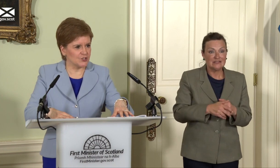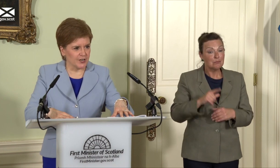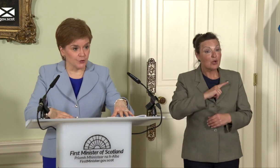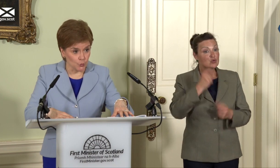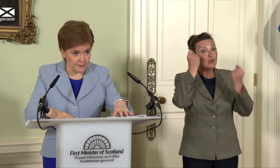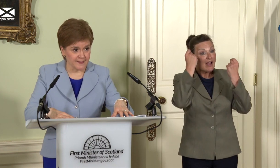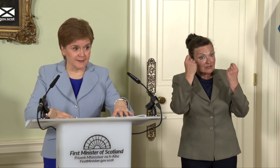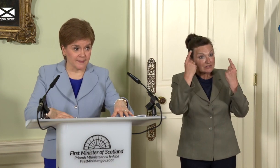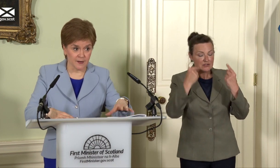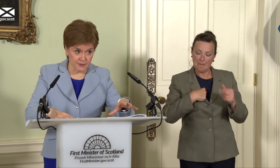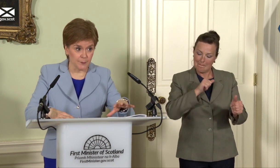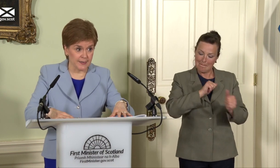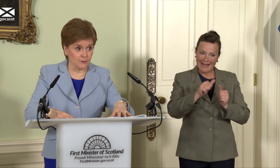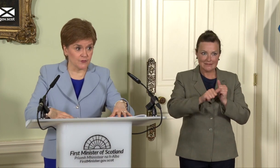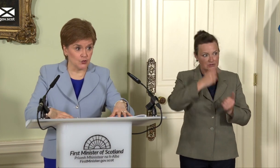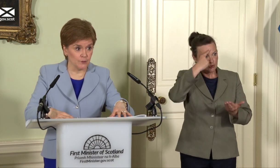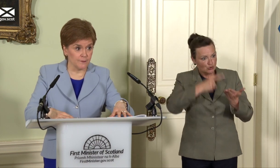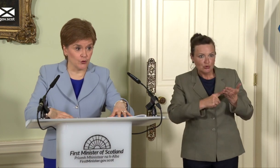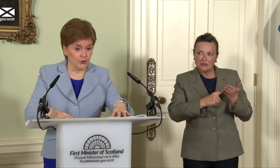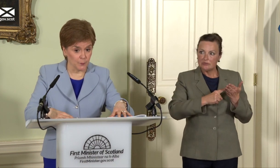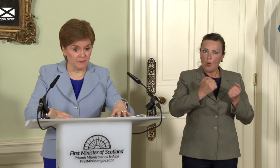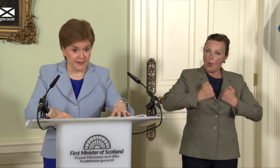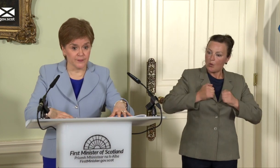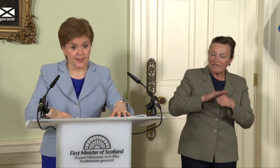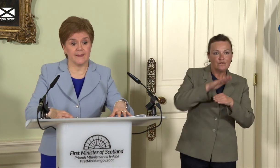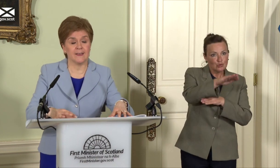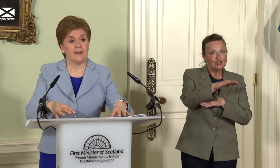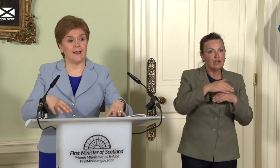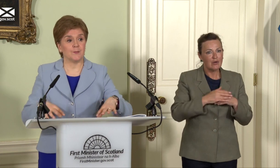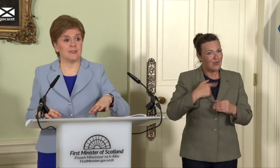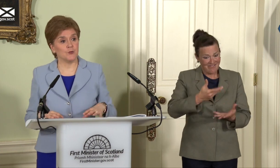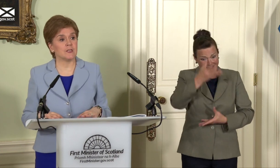chart your own destiny than have somebody else do it for you, and we’ve learned that pretty brutally